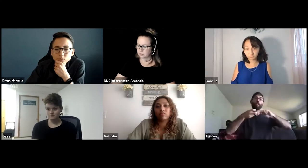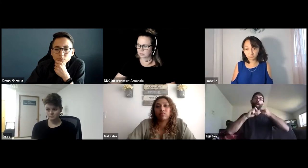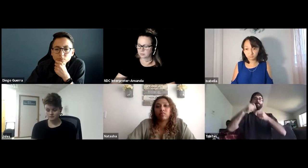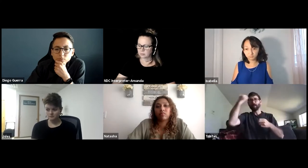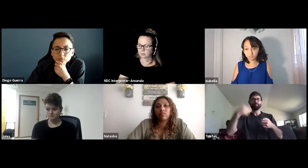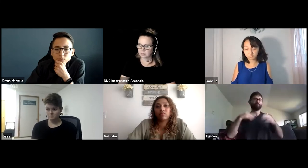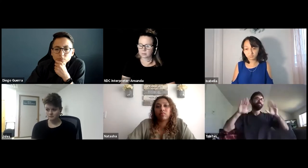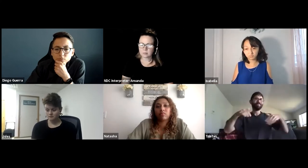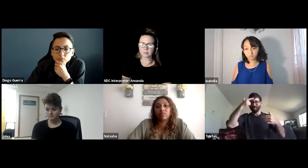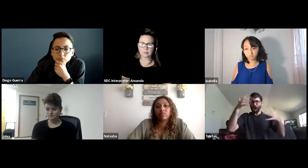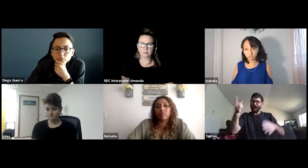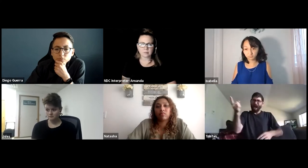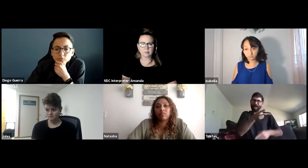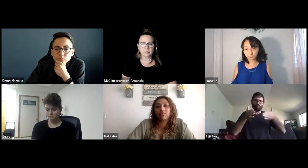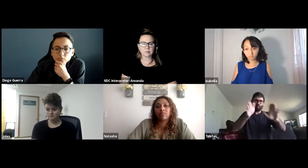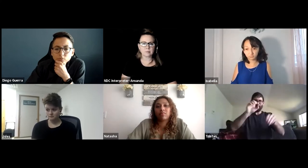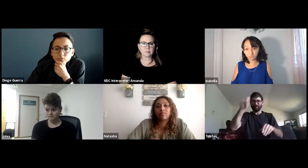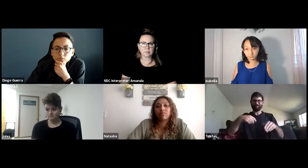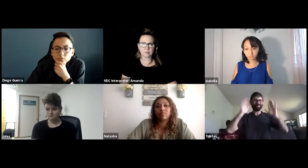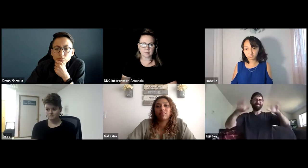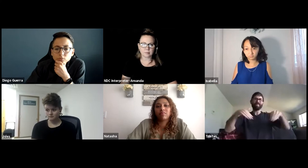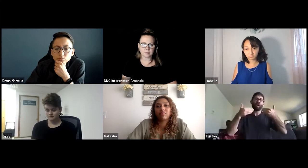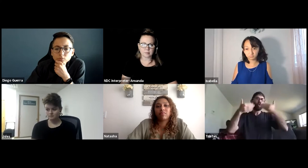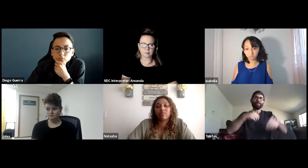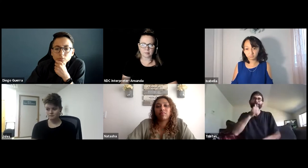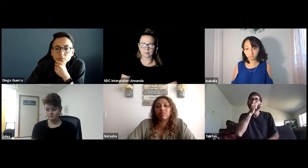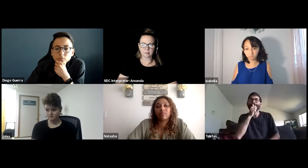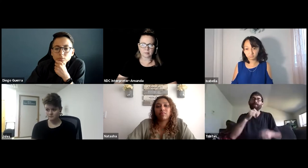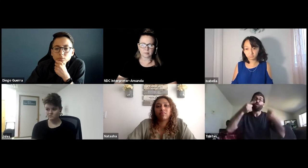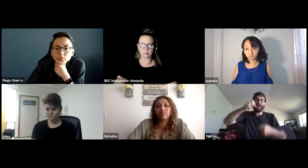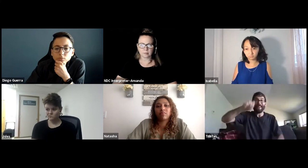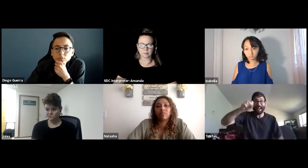that timeline, that wasn't a problem for me. I was already halfway through the semester,